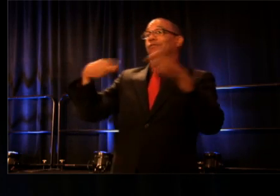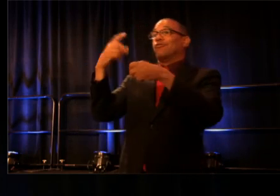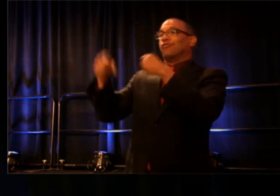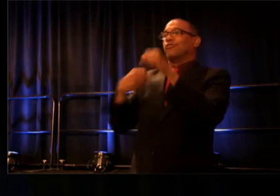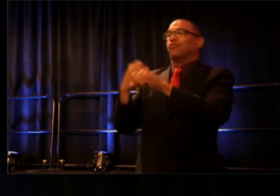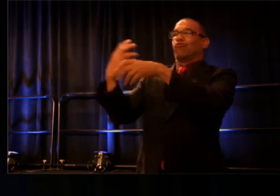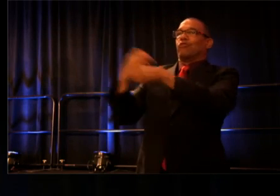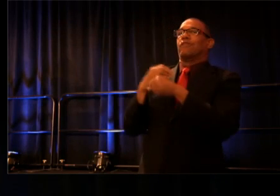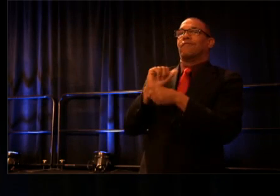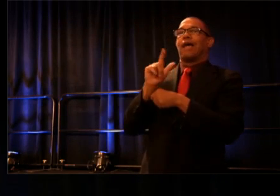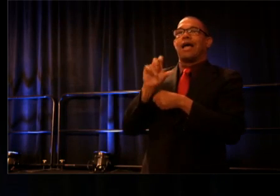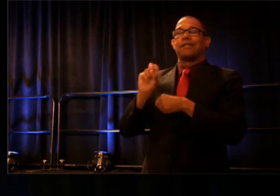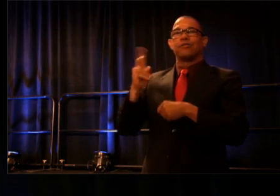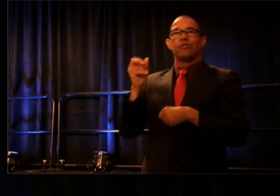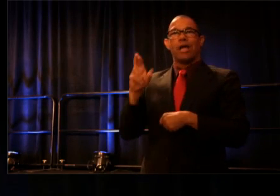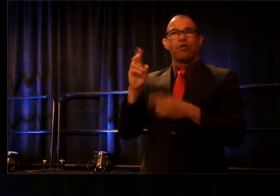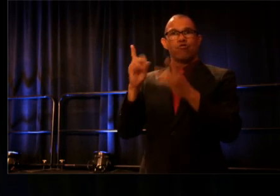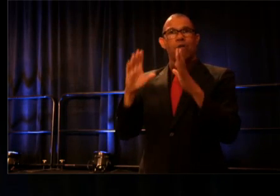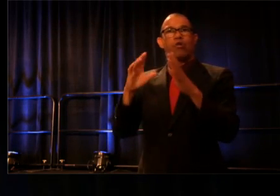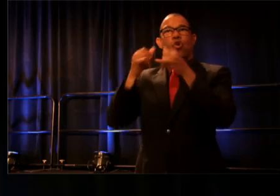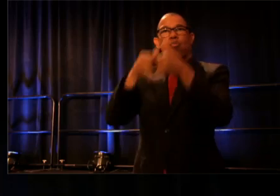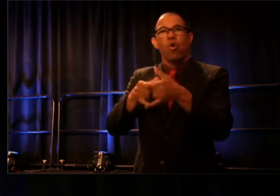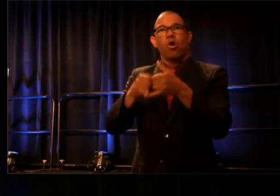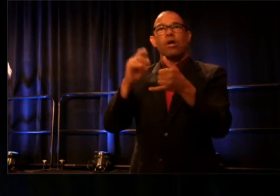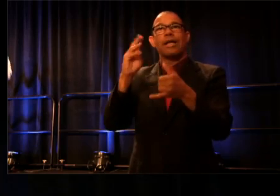of the Alan Schneider Director award, Kimberly Senior.